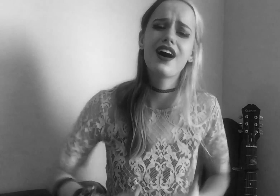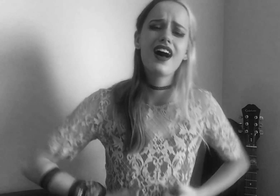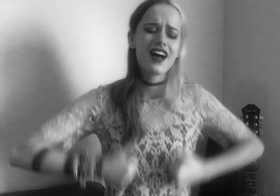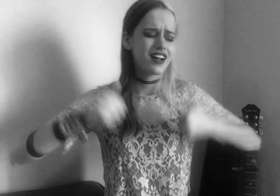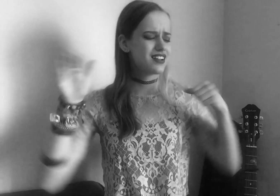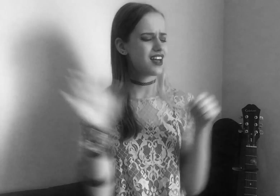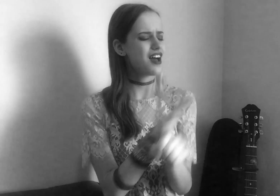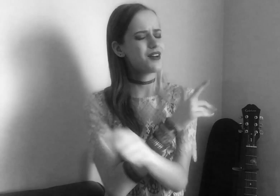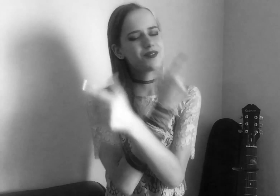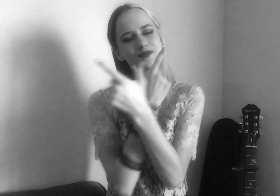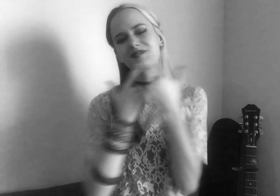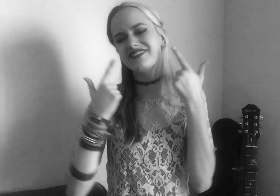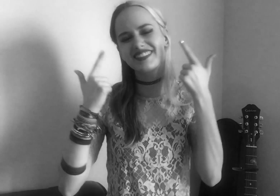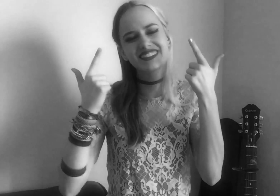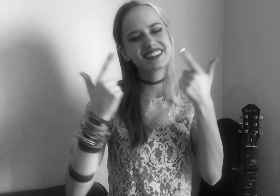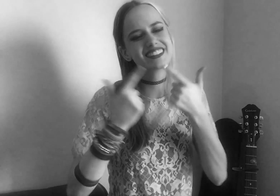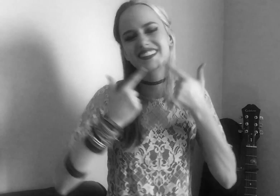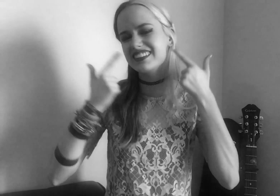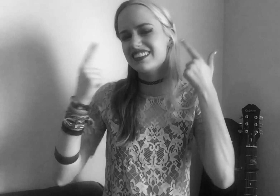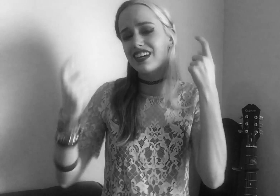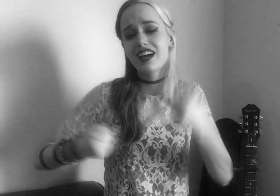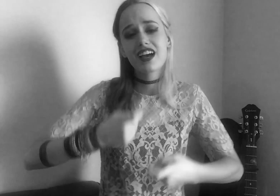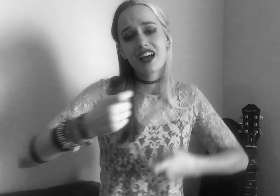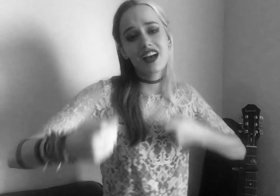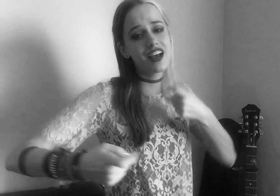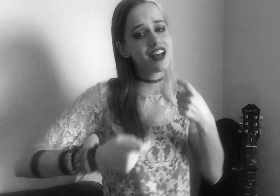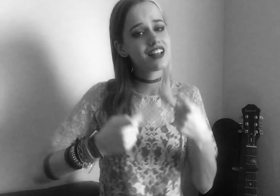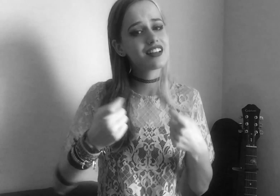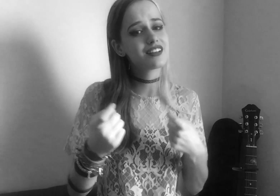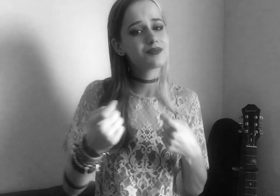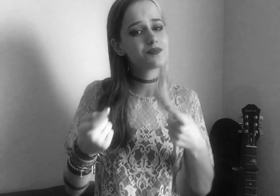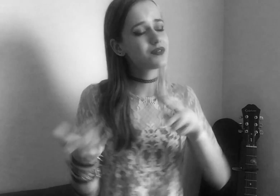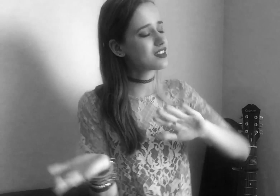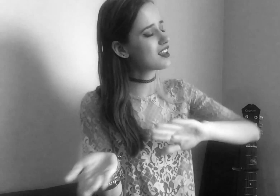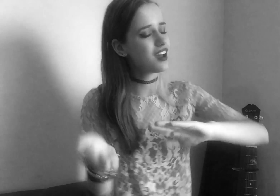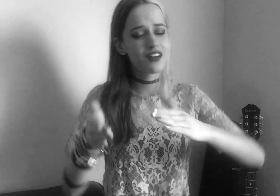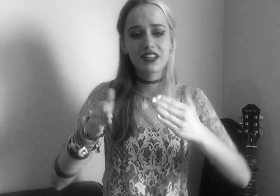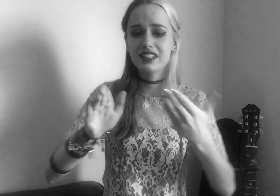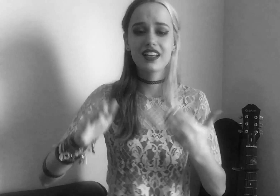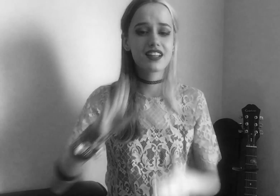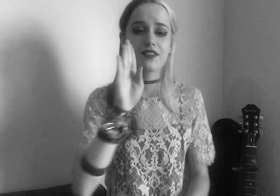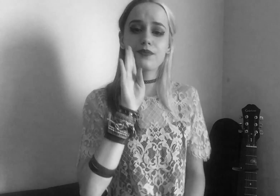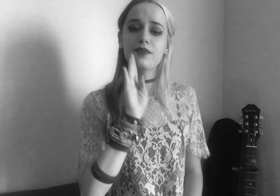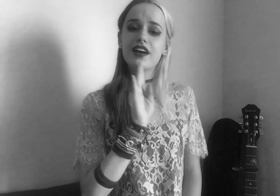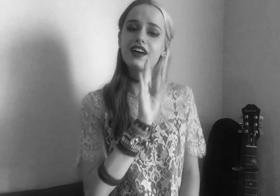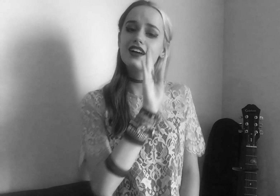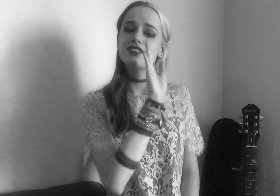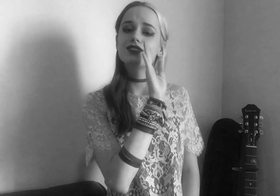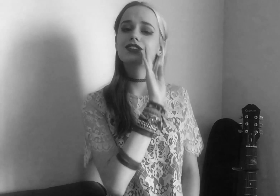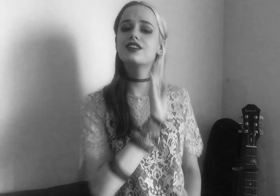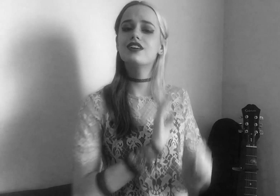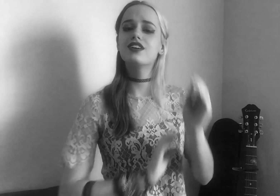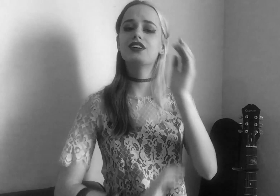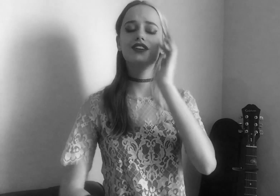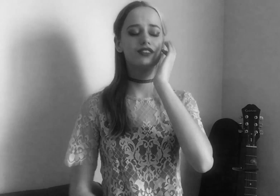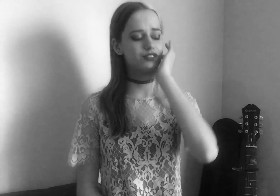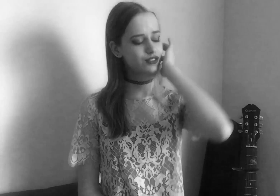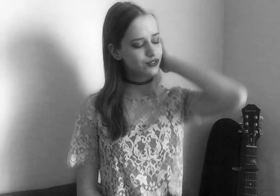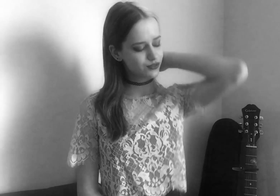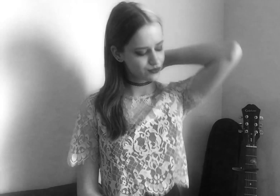A lifetime of laughter - at the expense - of the death of a bachelor.